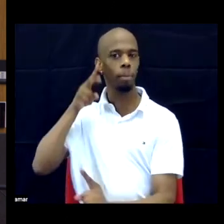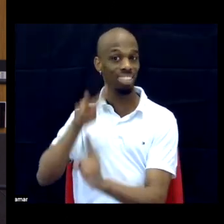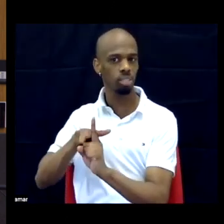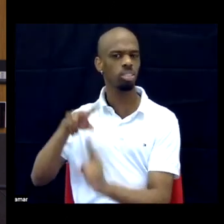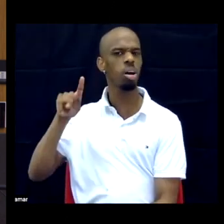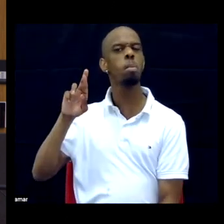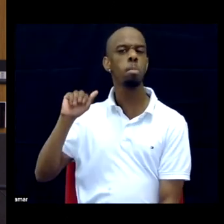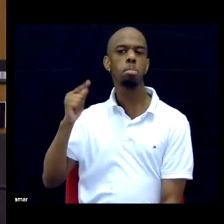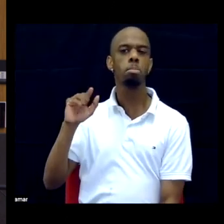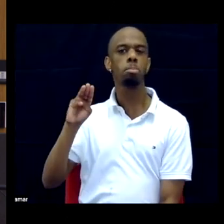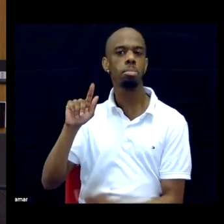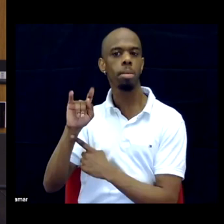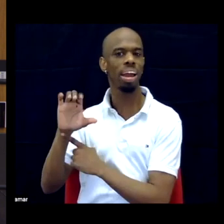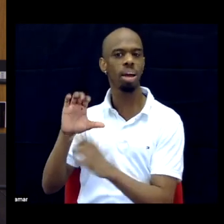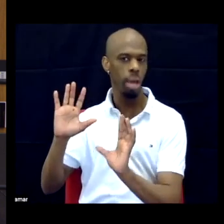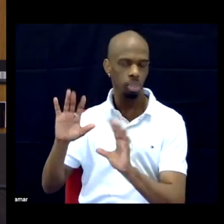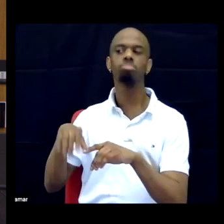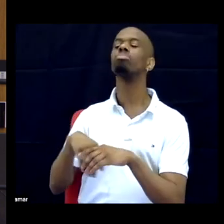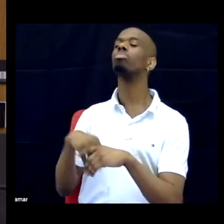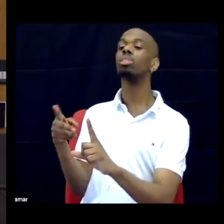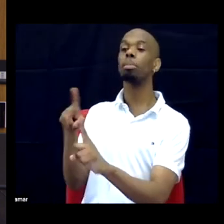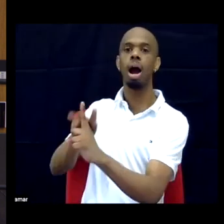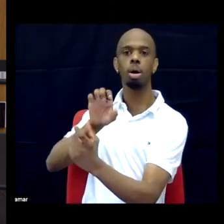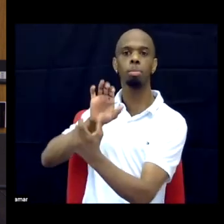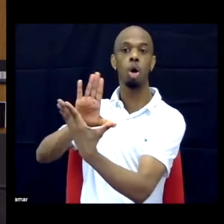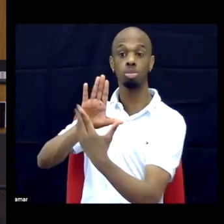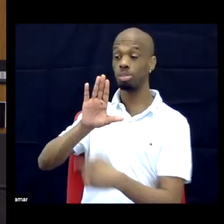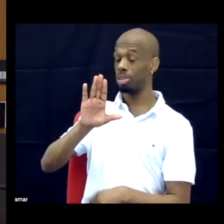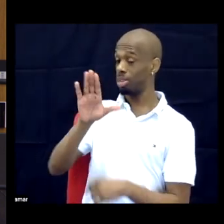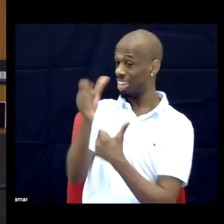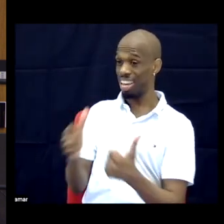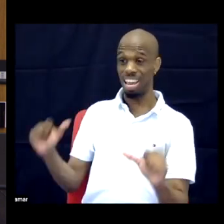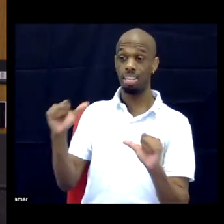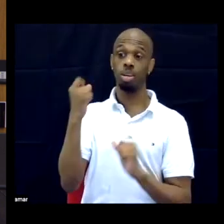us, are there particular takeaways that you would want to emphasize for them?